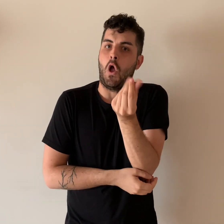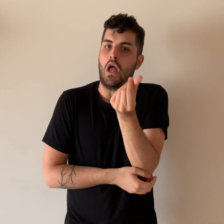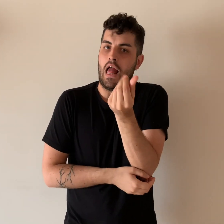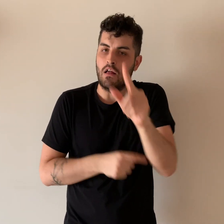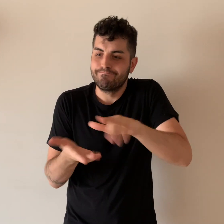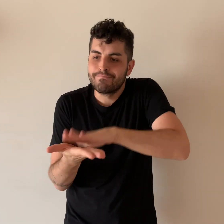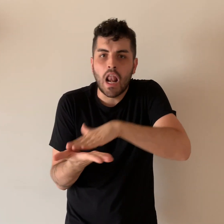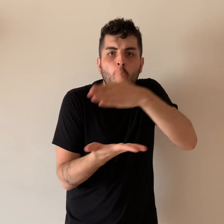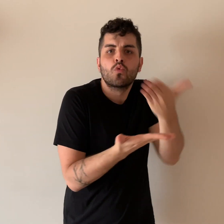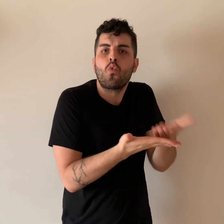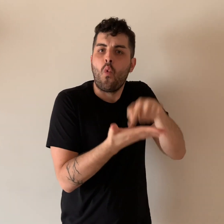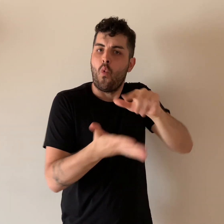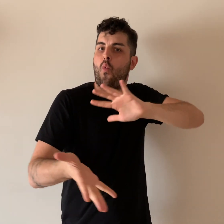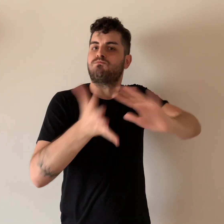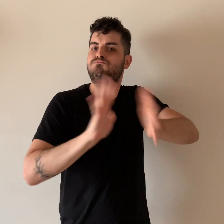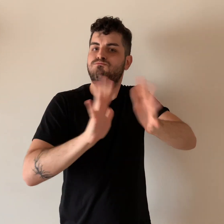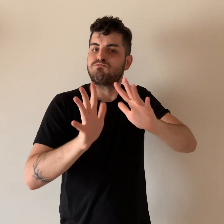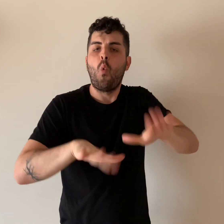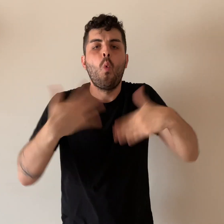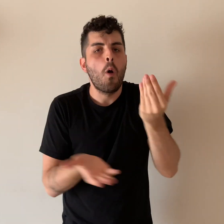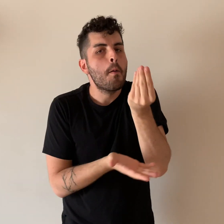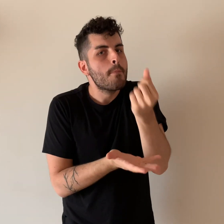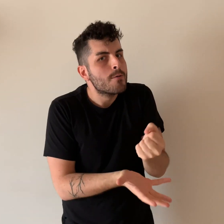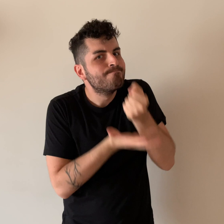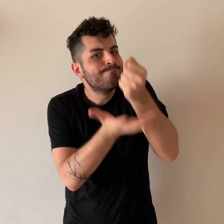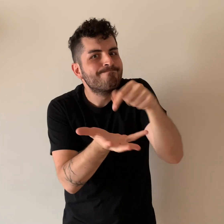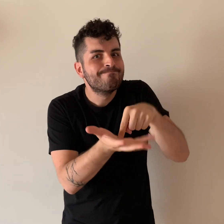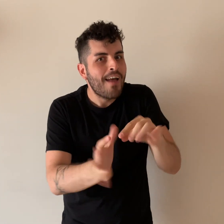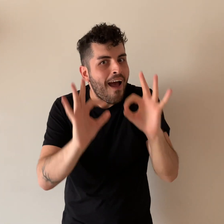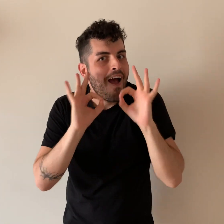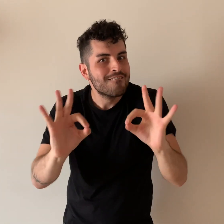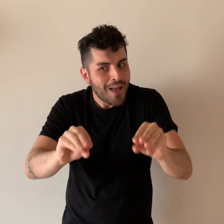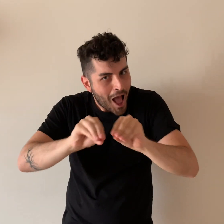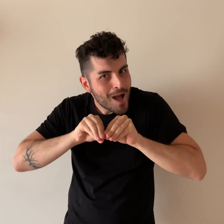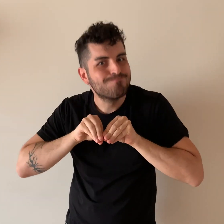or would the money spent on sign language translation